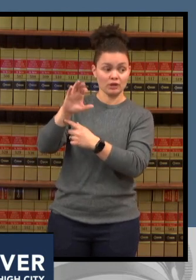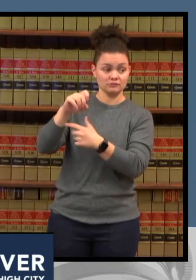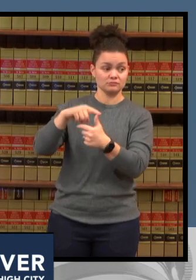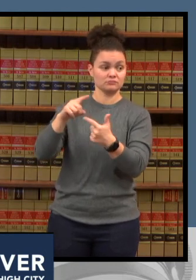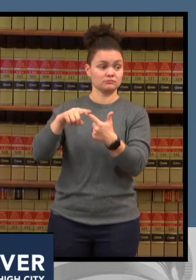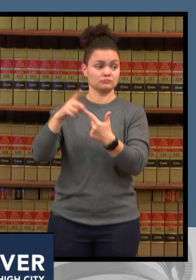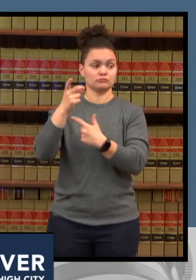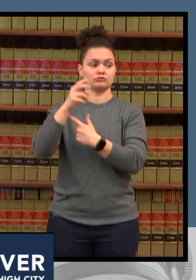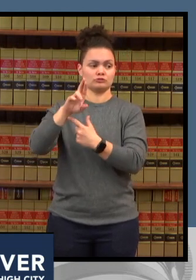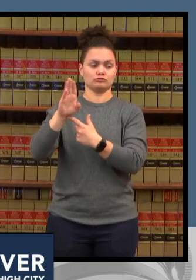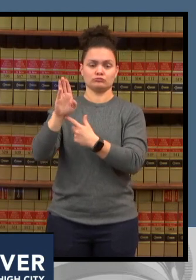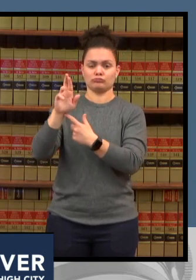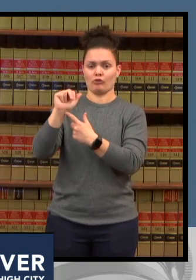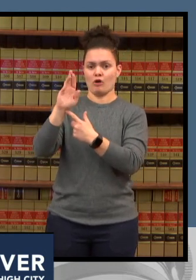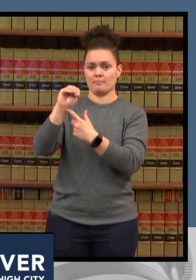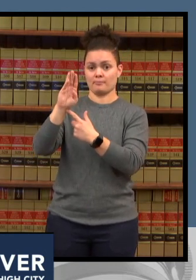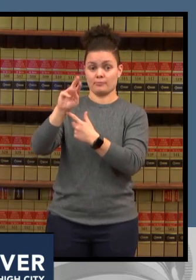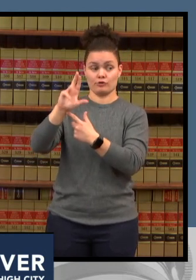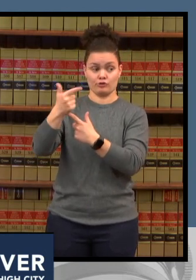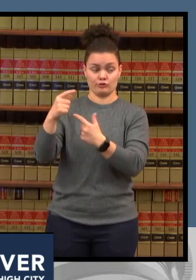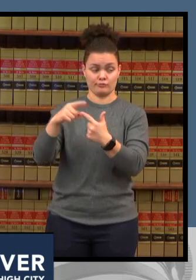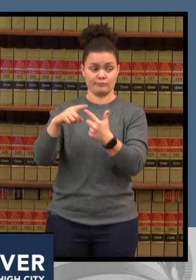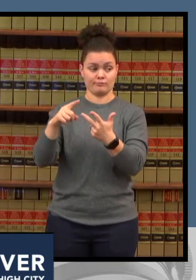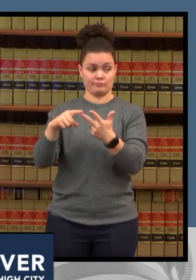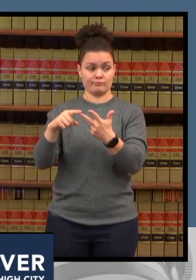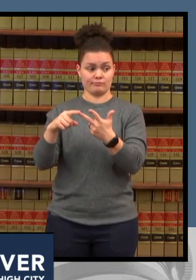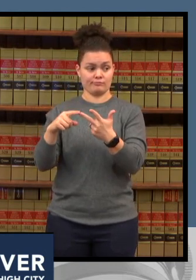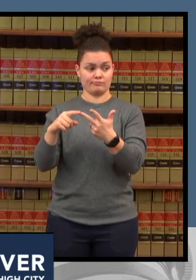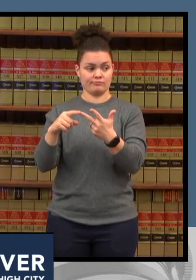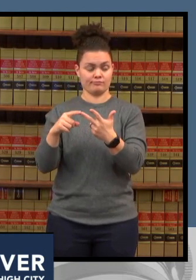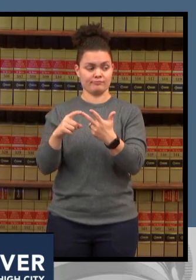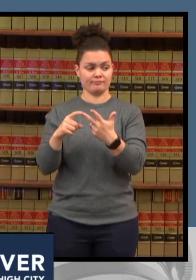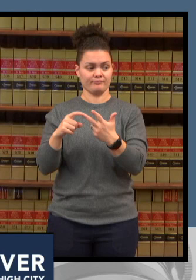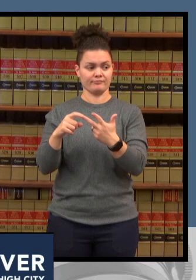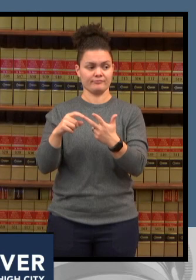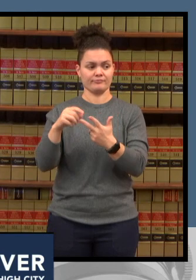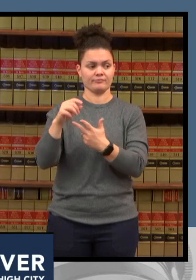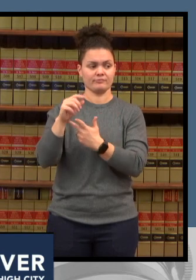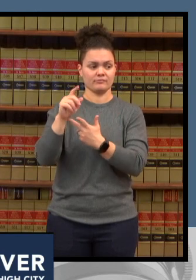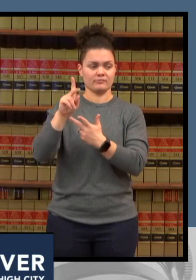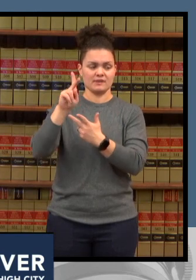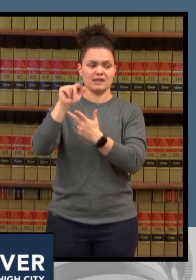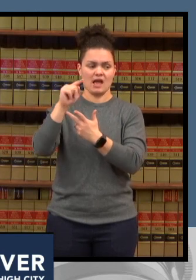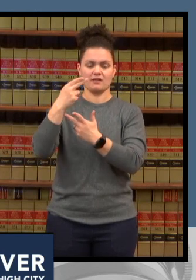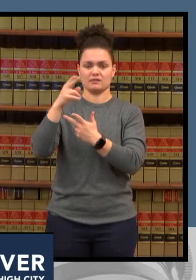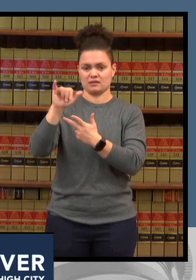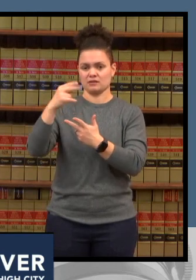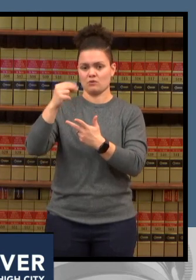hospital phenomenal and dr uh excuse me from and kathy hale howe excuse me chief nursing officer